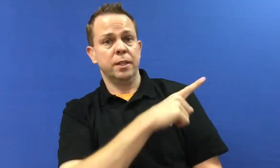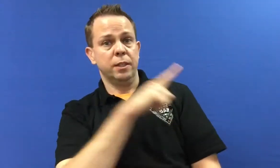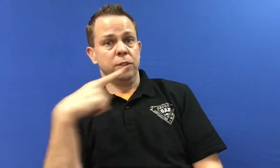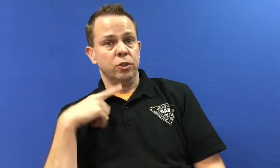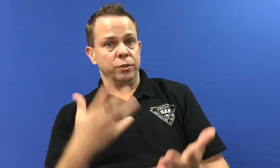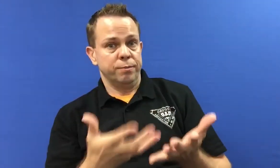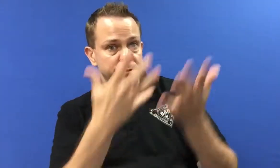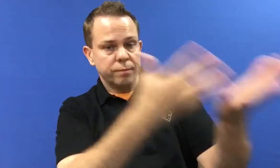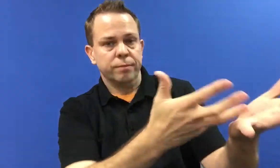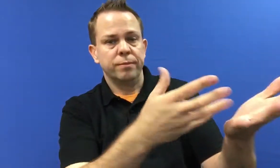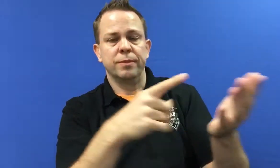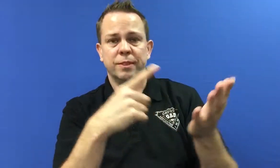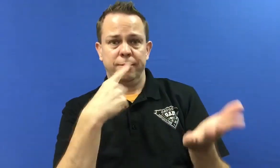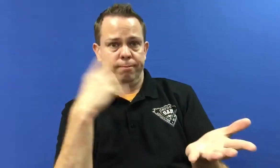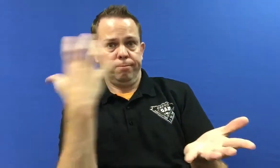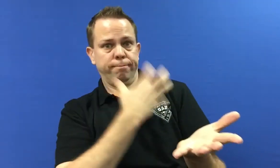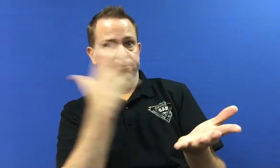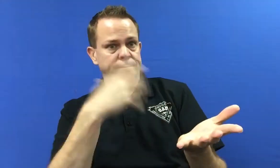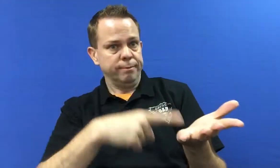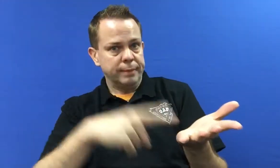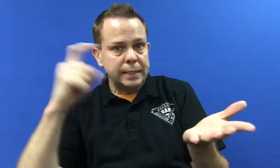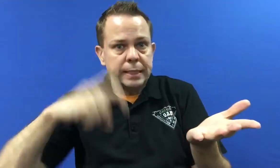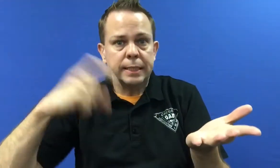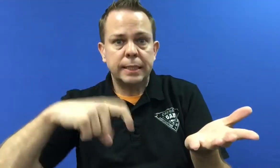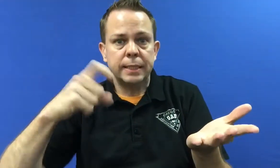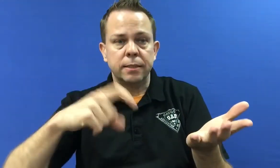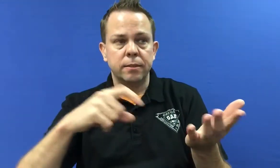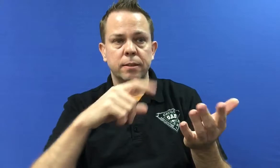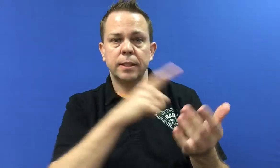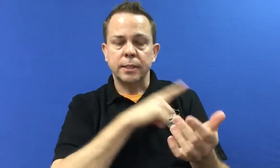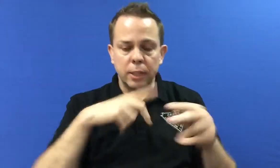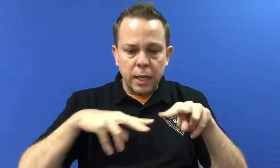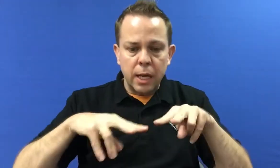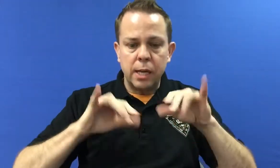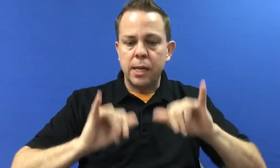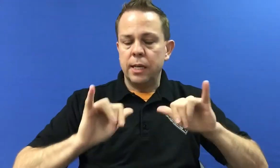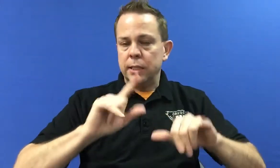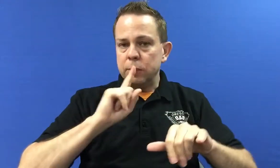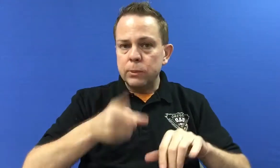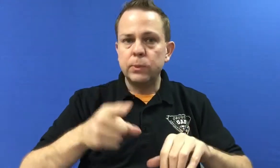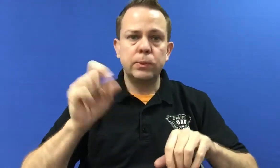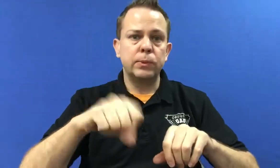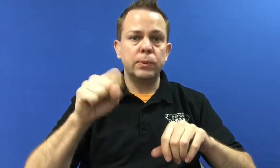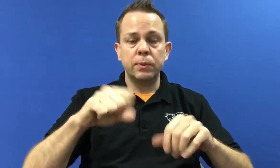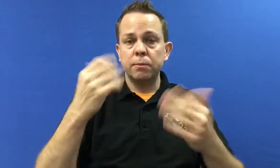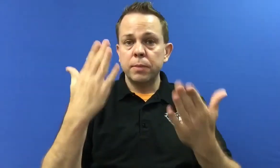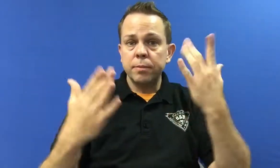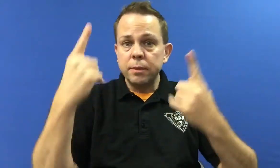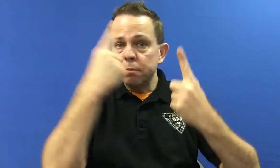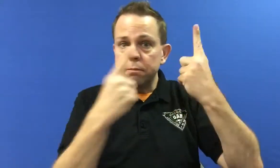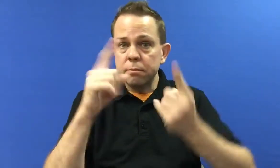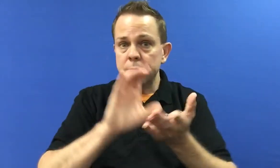and submit the information to the legislature. The legislature will then see our needs. Once they see the community needs,